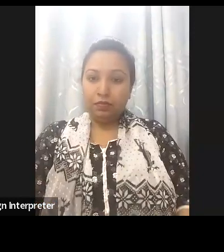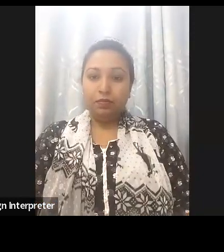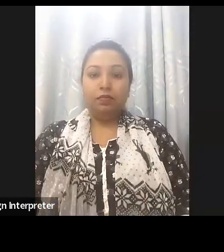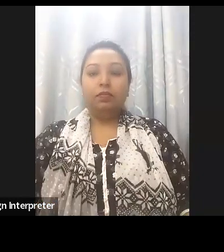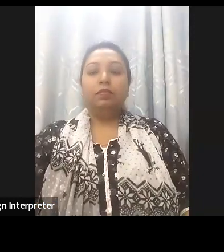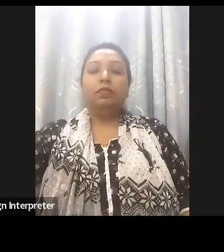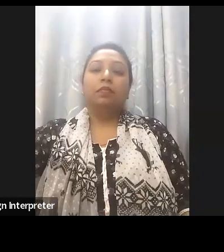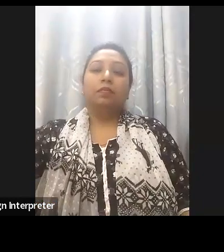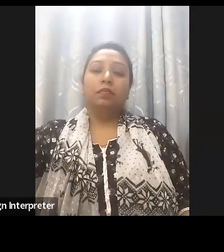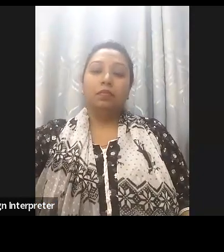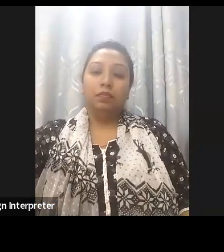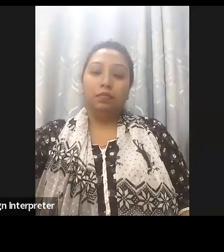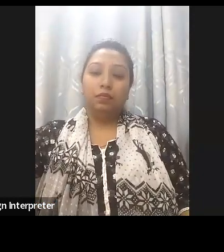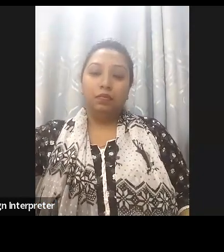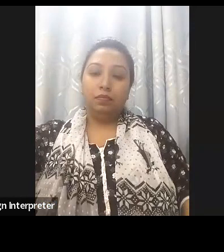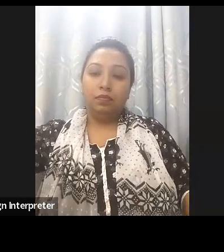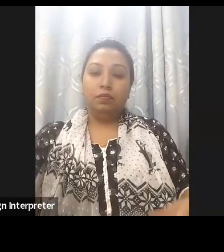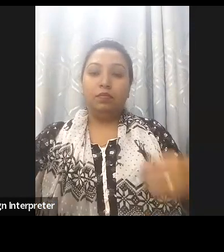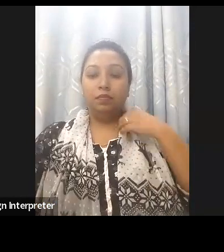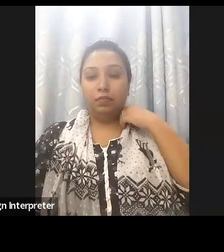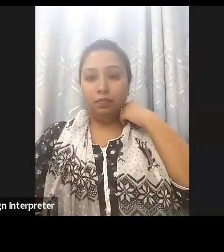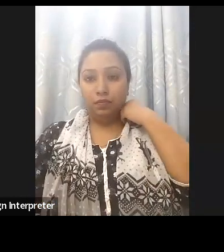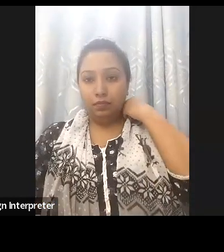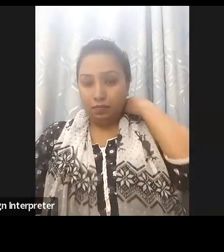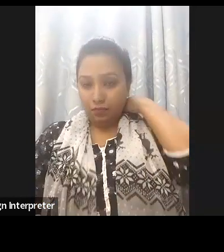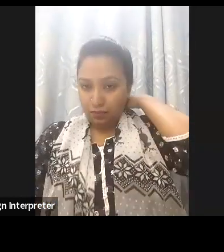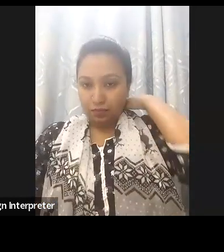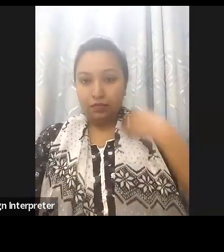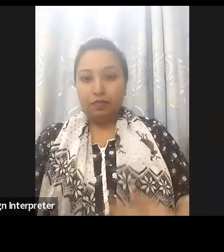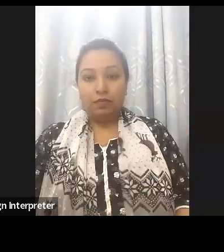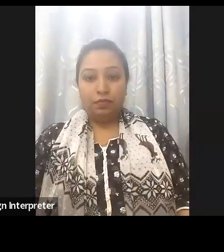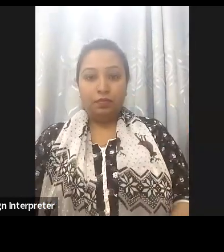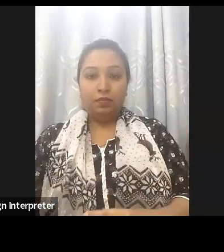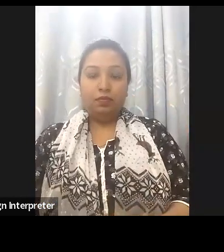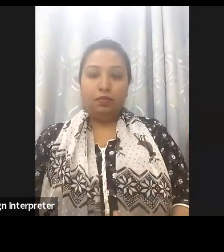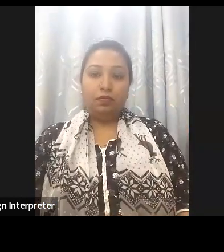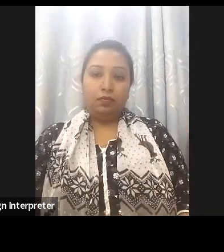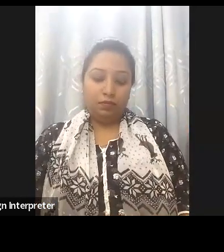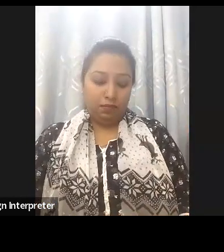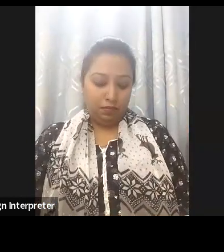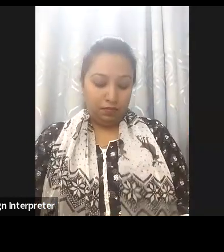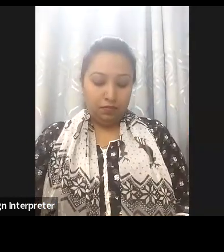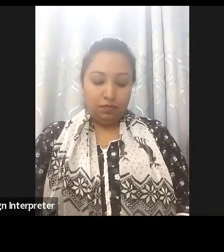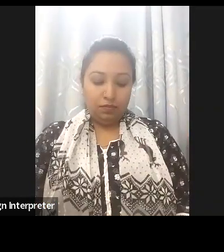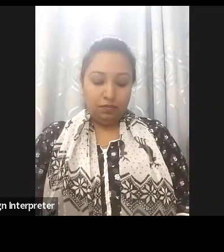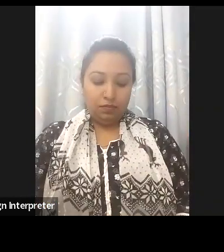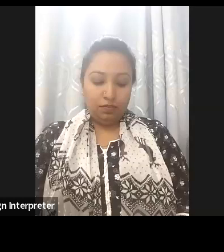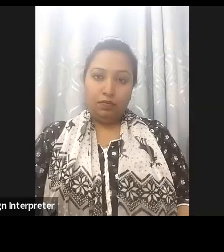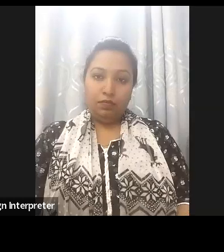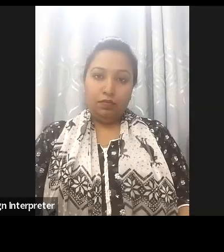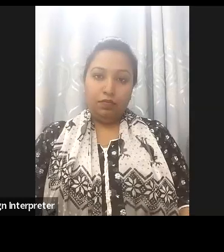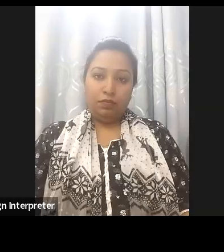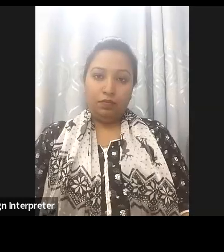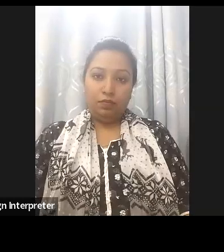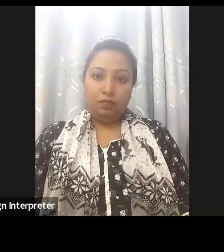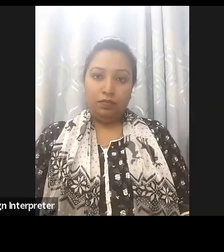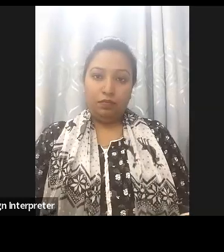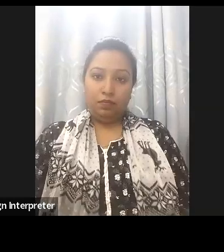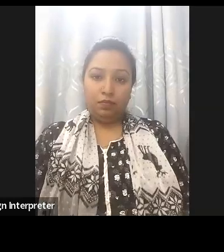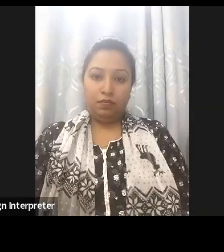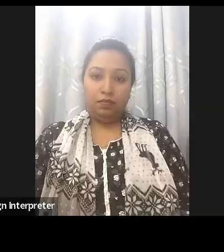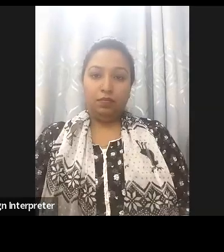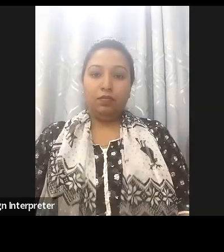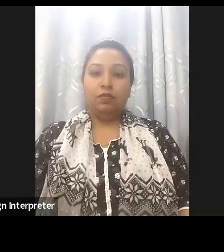In terms of country implementation capacity the country has only created a council of persons